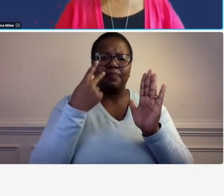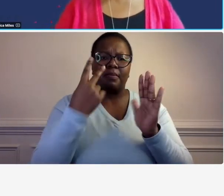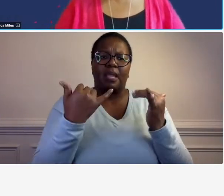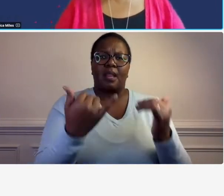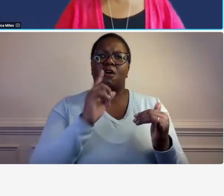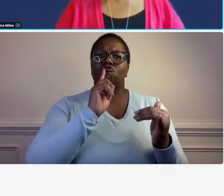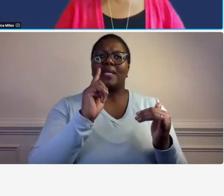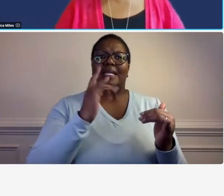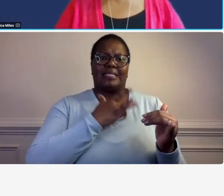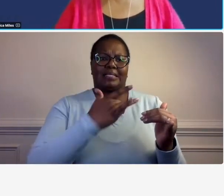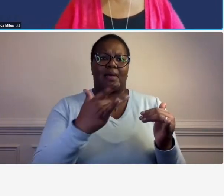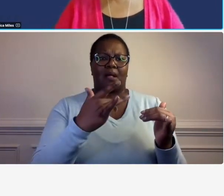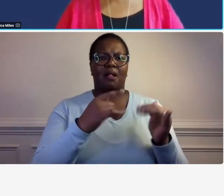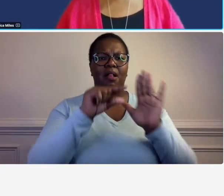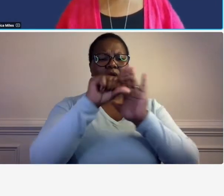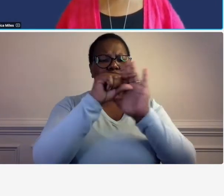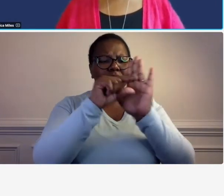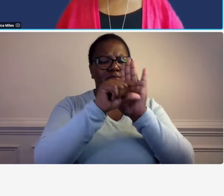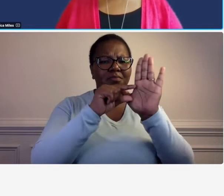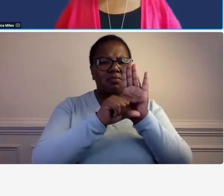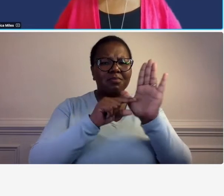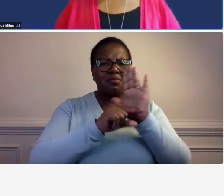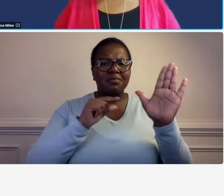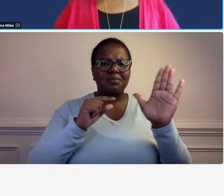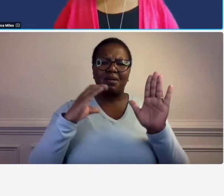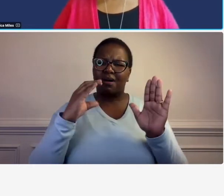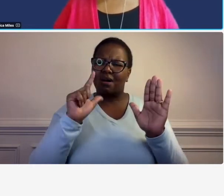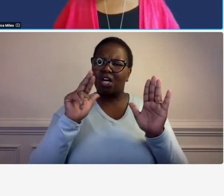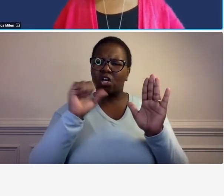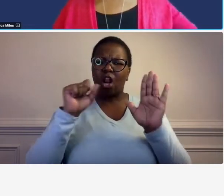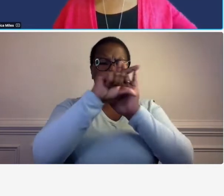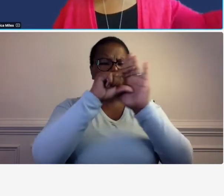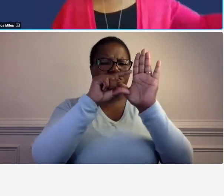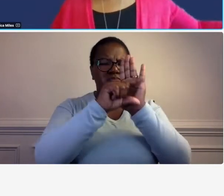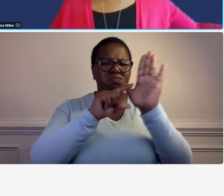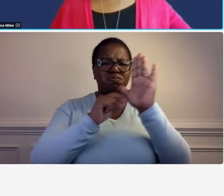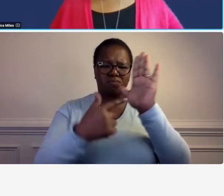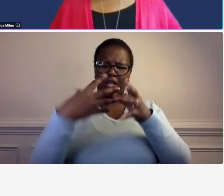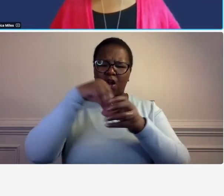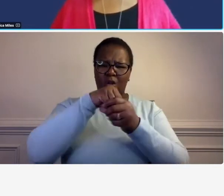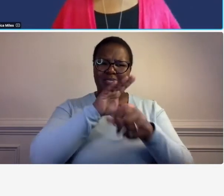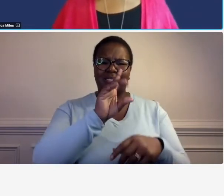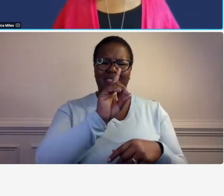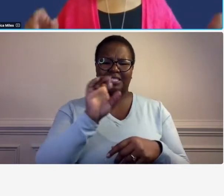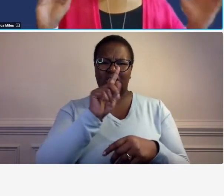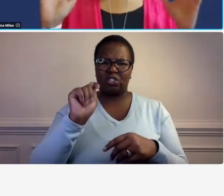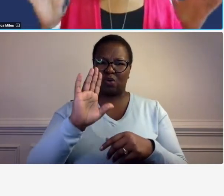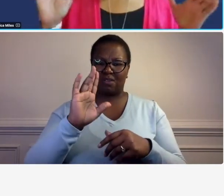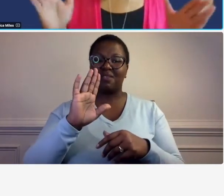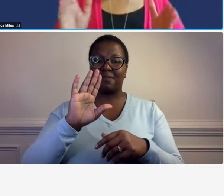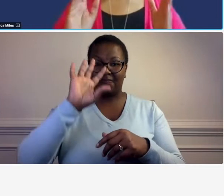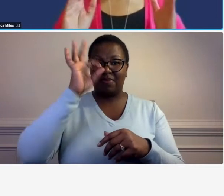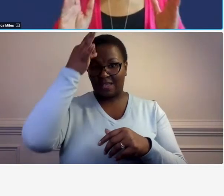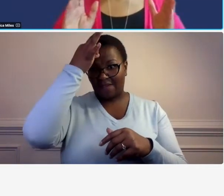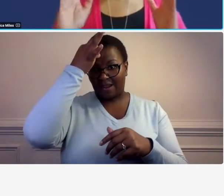clauses that are included in um ddot federal aid contracts so i want to emphasize this is just to